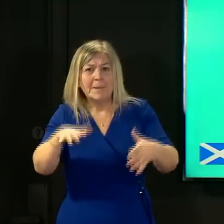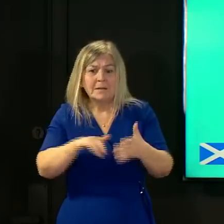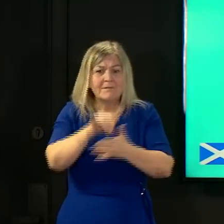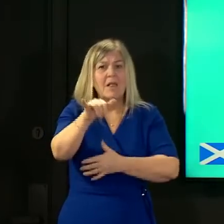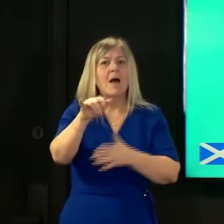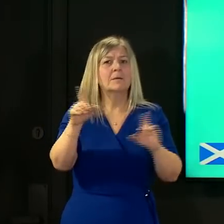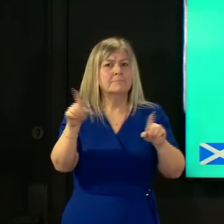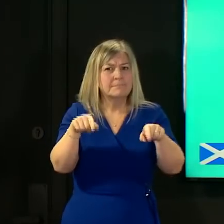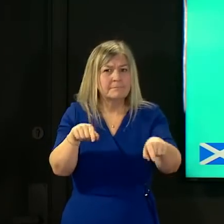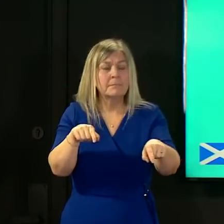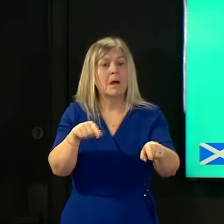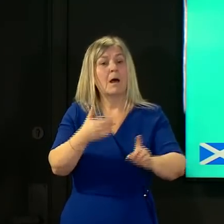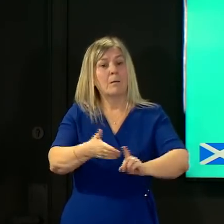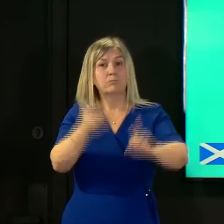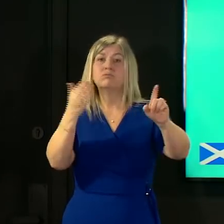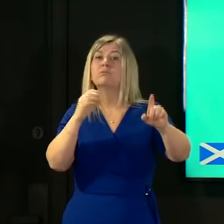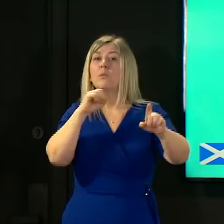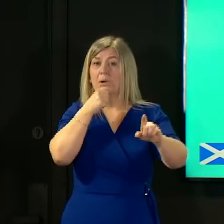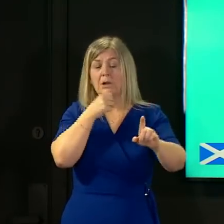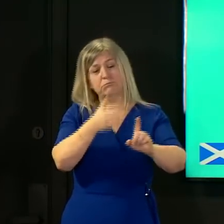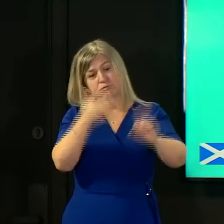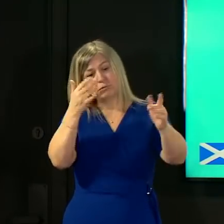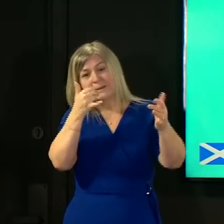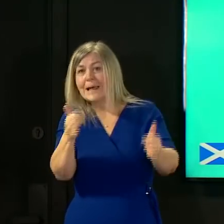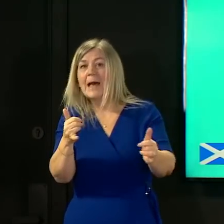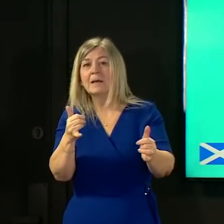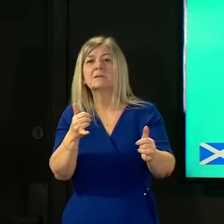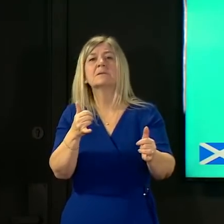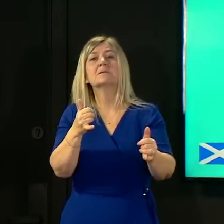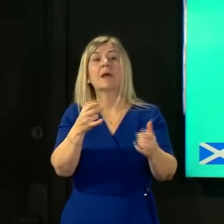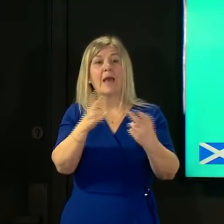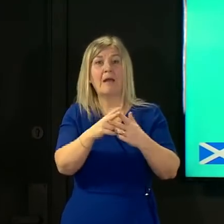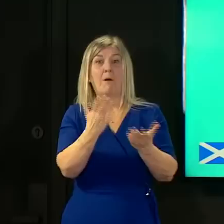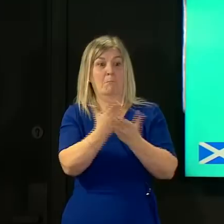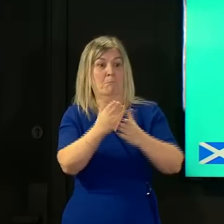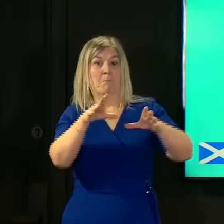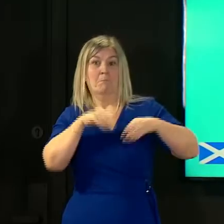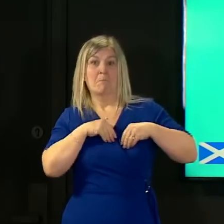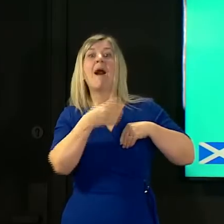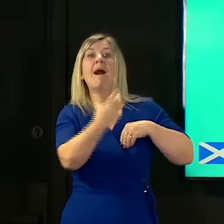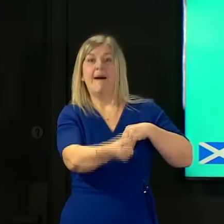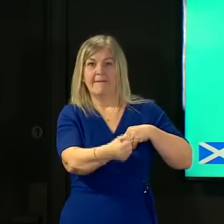positive the test samples will be identified and further sequencing undertaken on these too